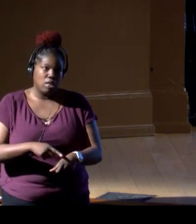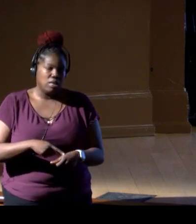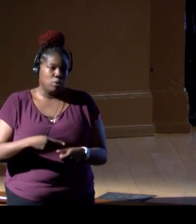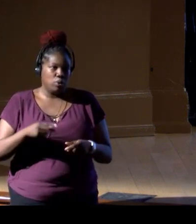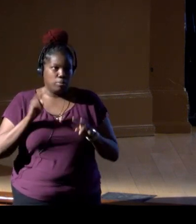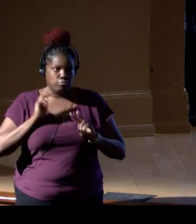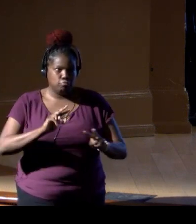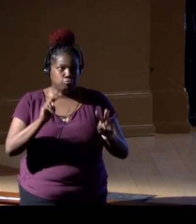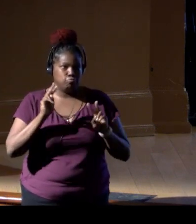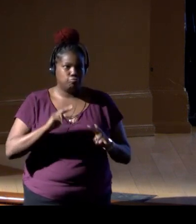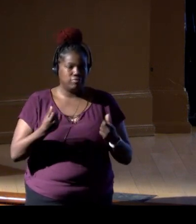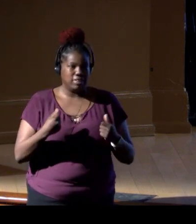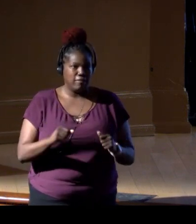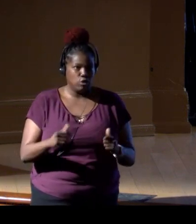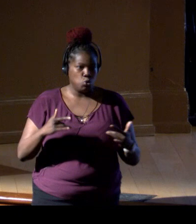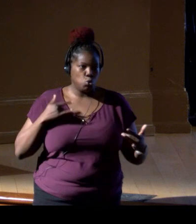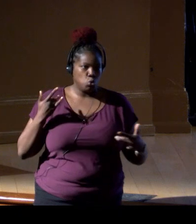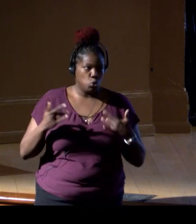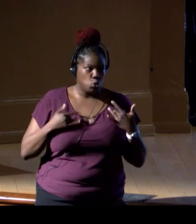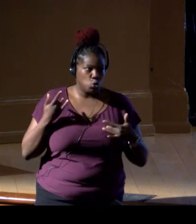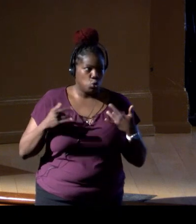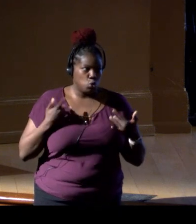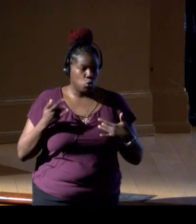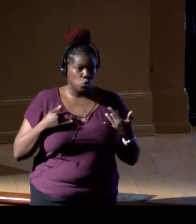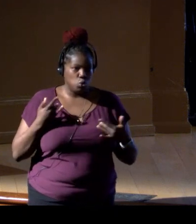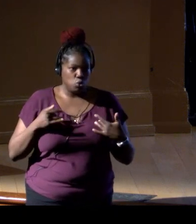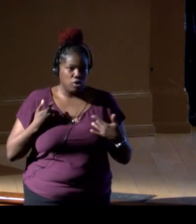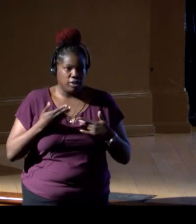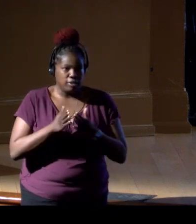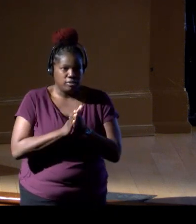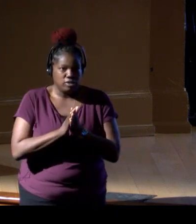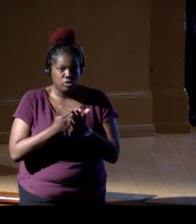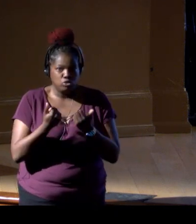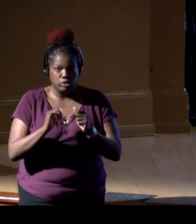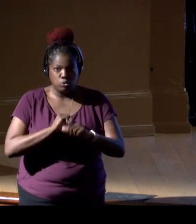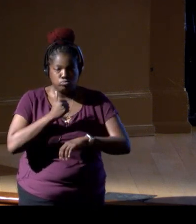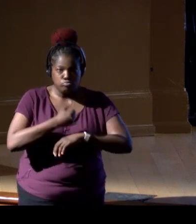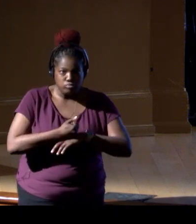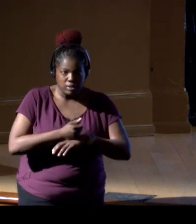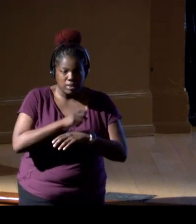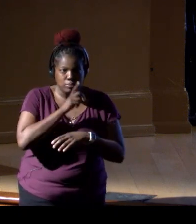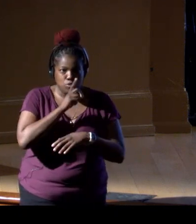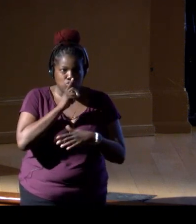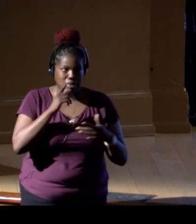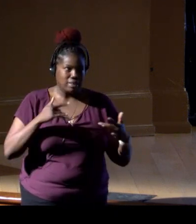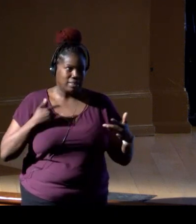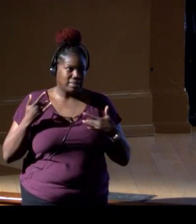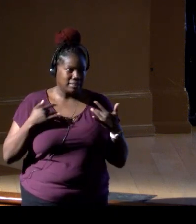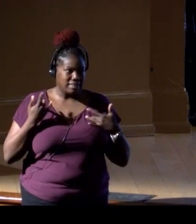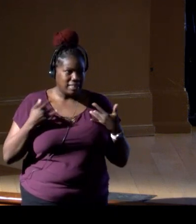and the enthusiasm and momentum towards implementation has been very exciting to see.